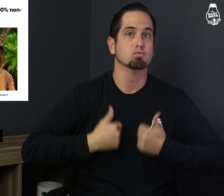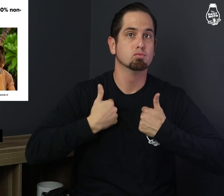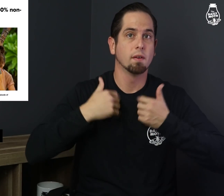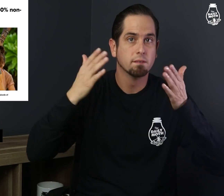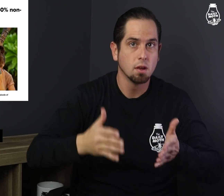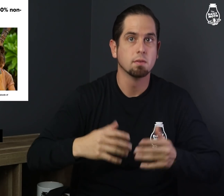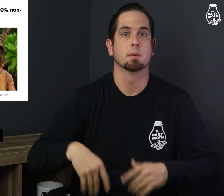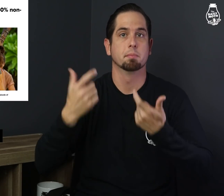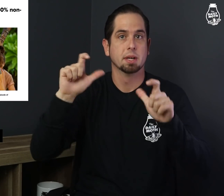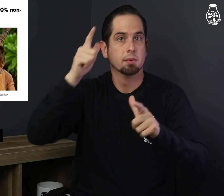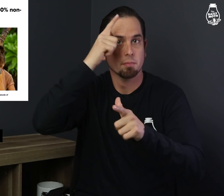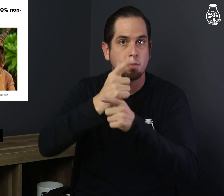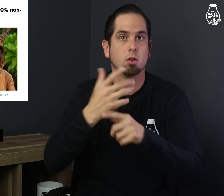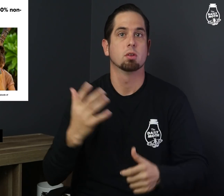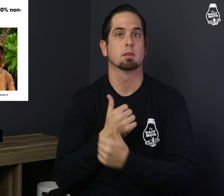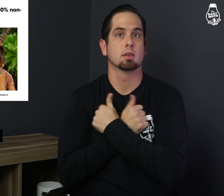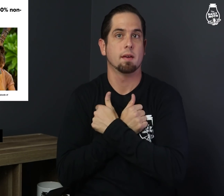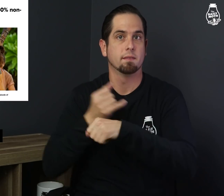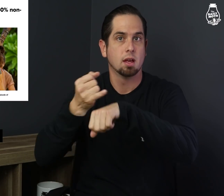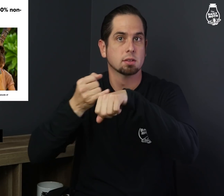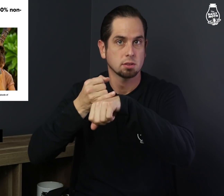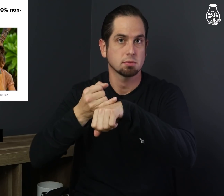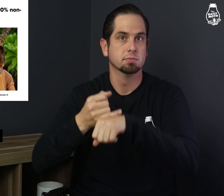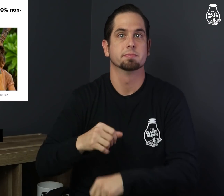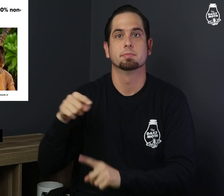“Survivor,” “Big Brother,” and “Love Island.”